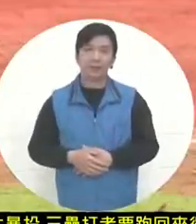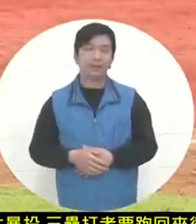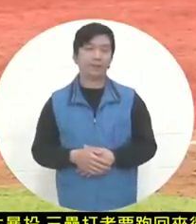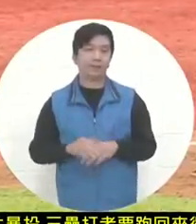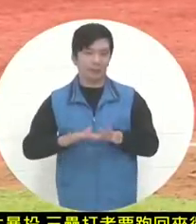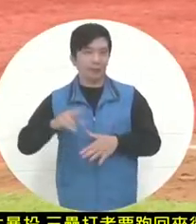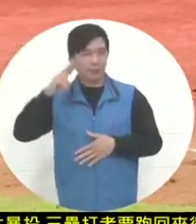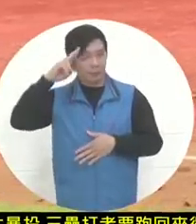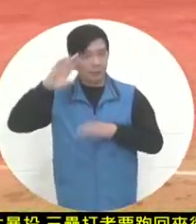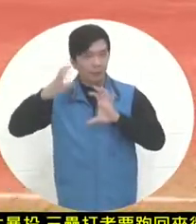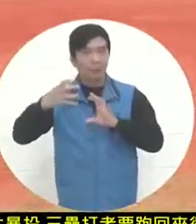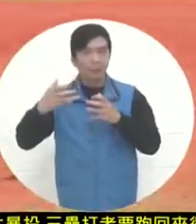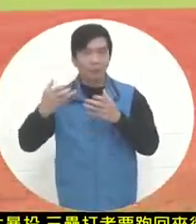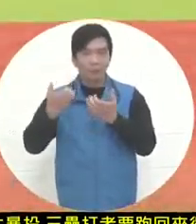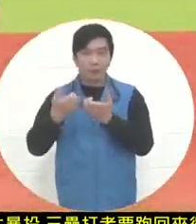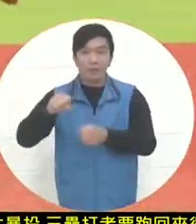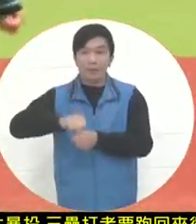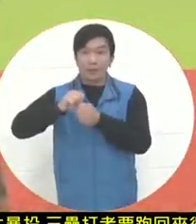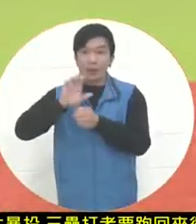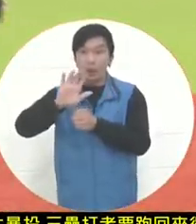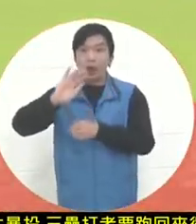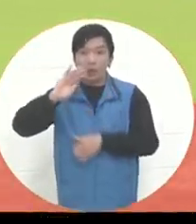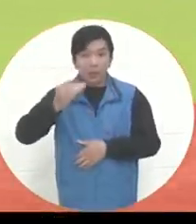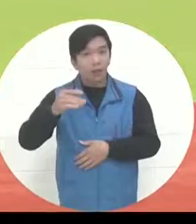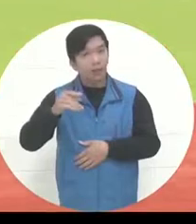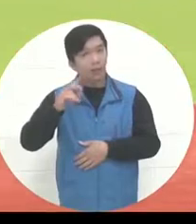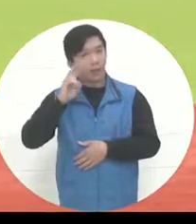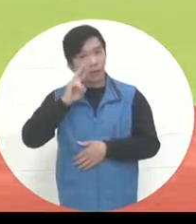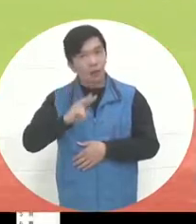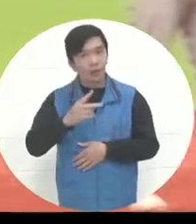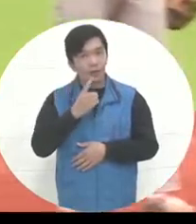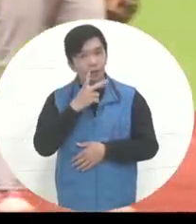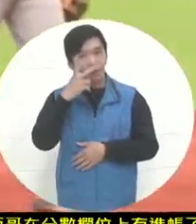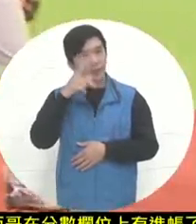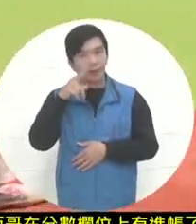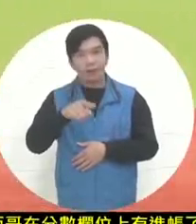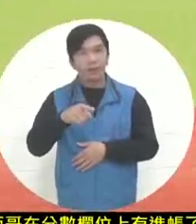we have already made a profit , but at this time, wow, this is a bit of a pity